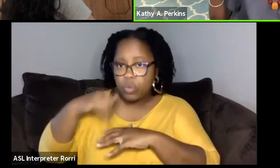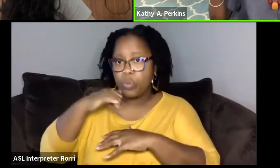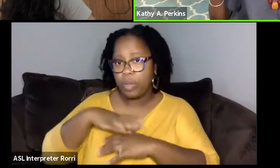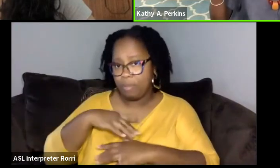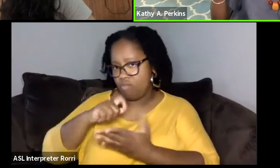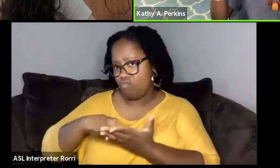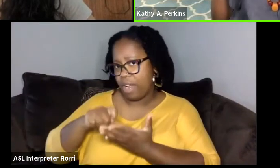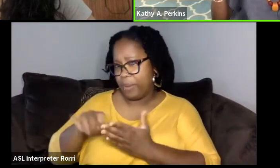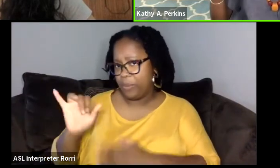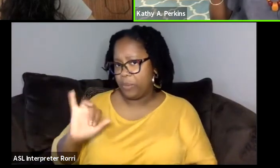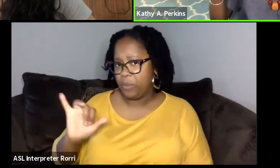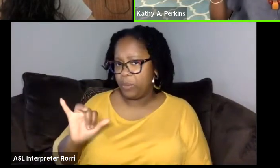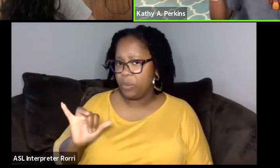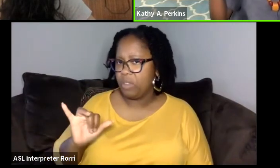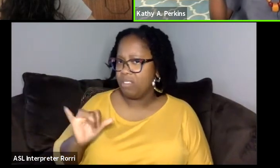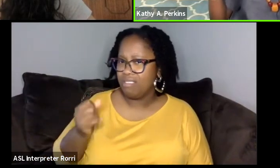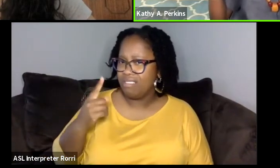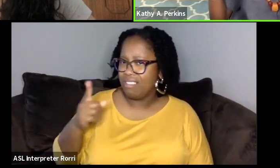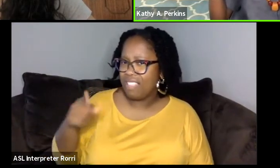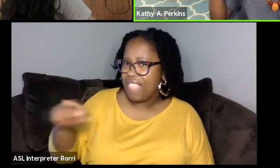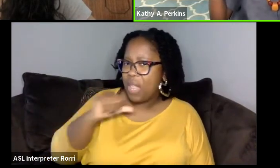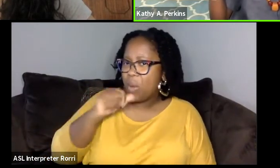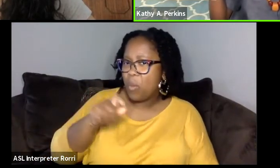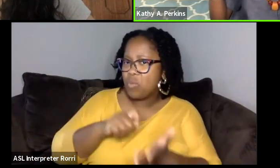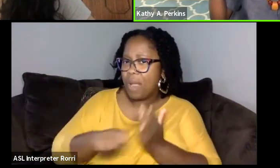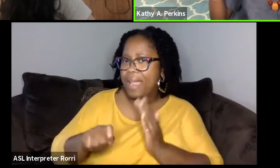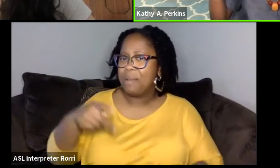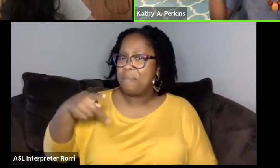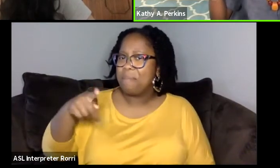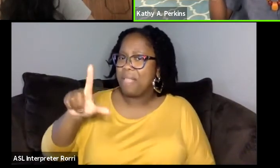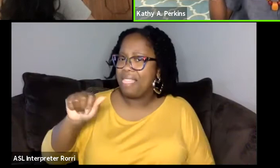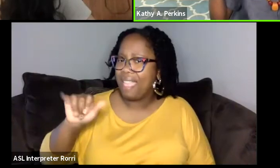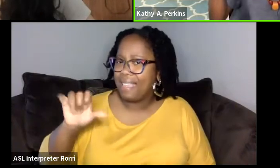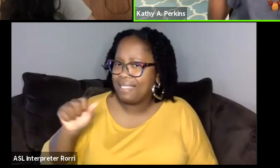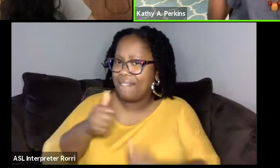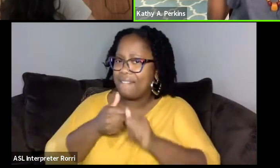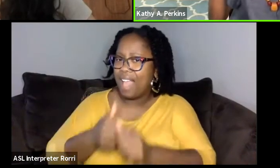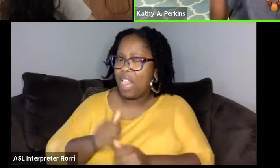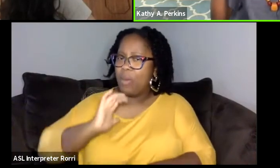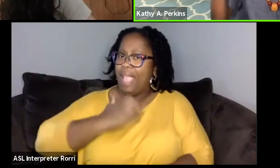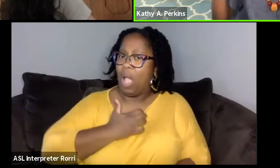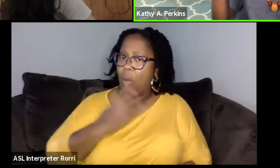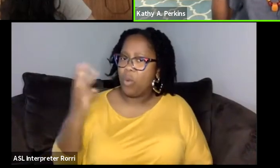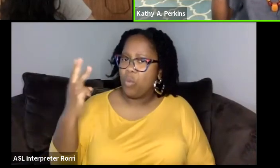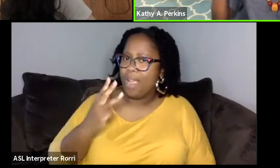And they don't write plays in the Western tradition because they were like driving me crazy.